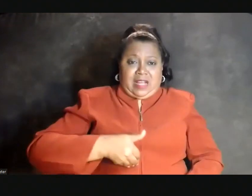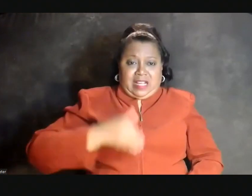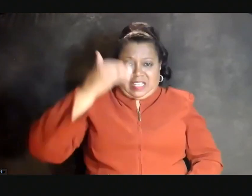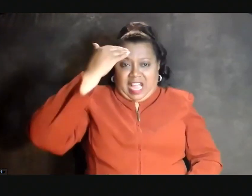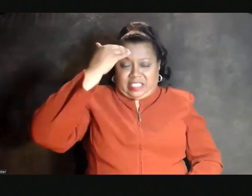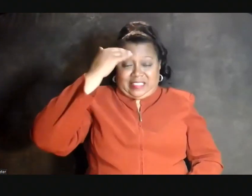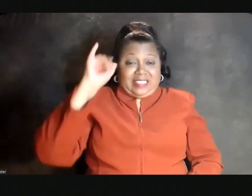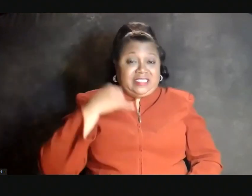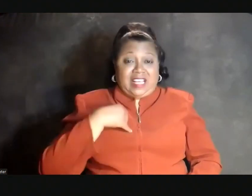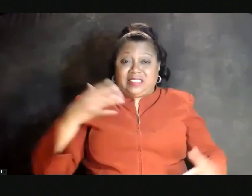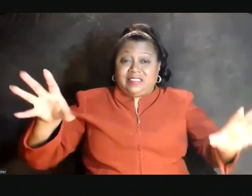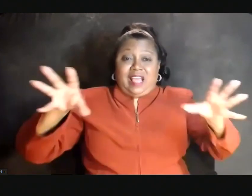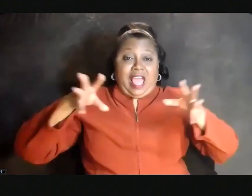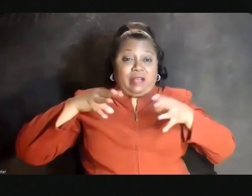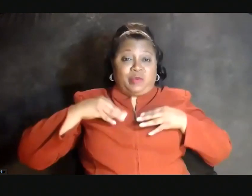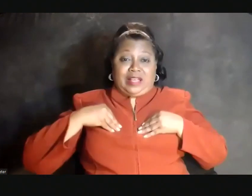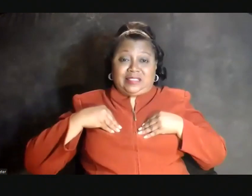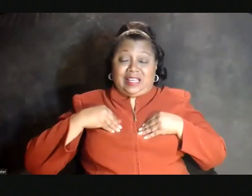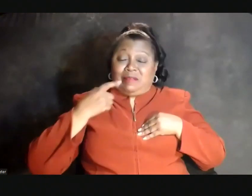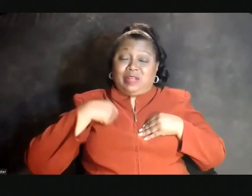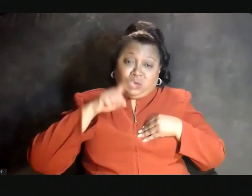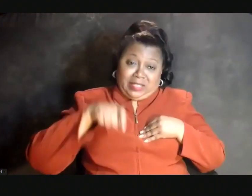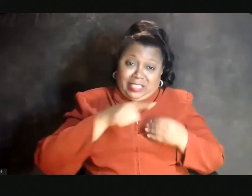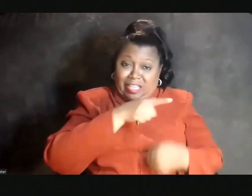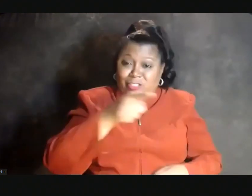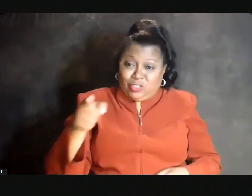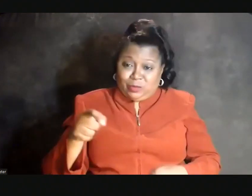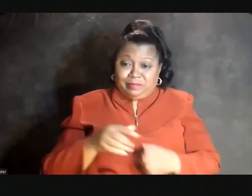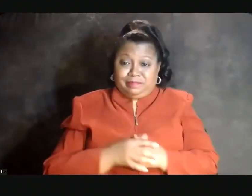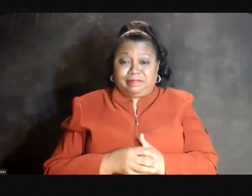just embrace it, because we need you.